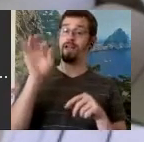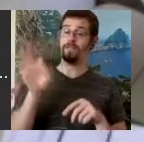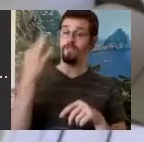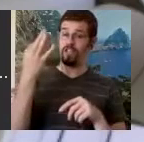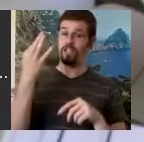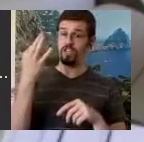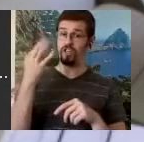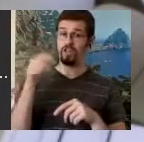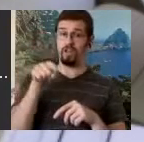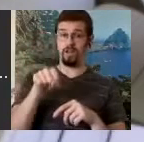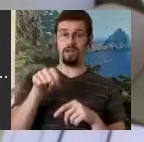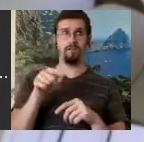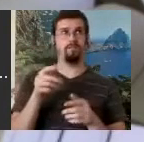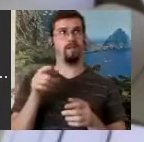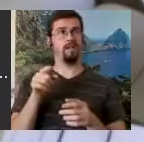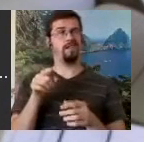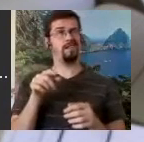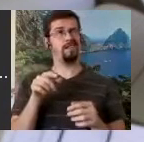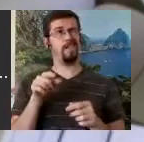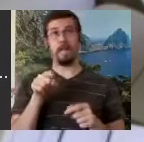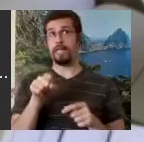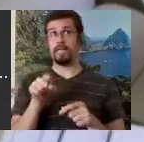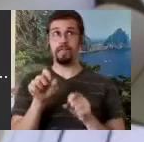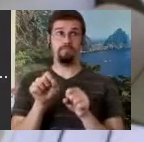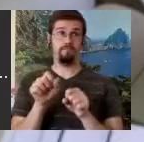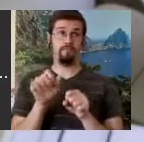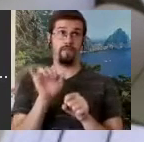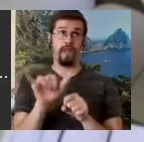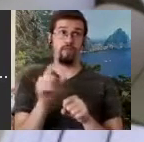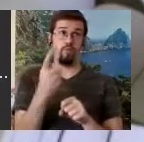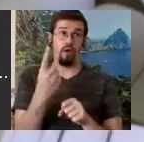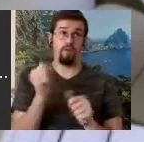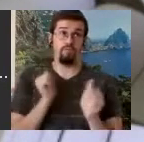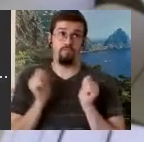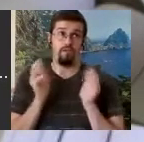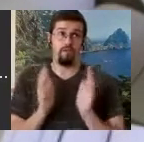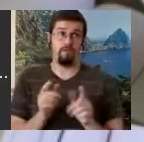probably considered at the time anyway the world's greatest classic